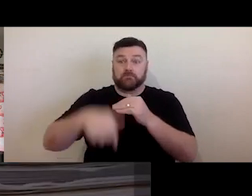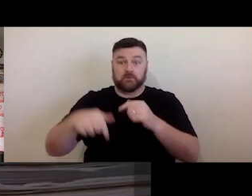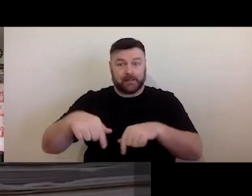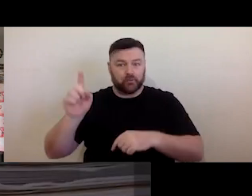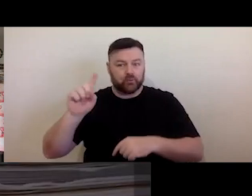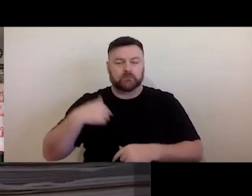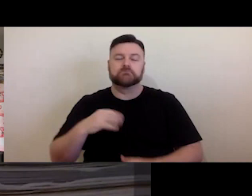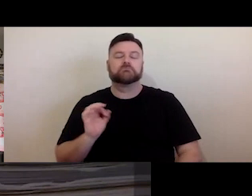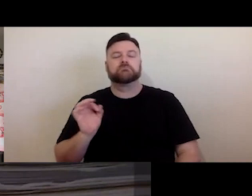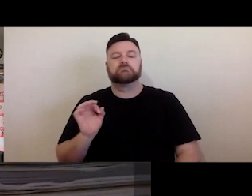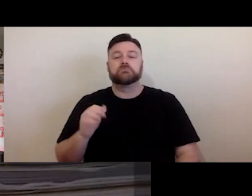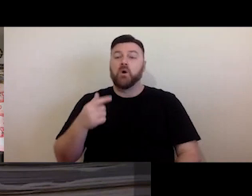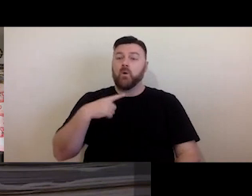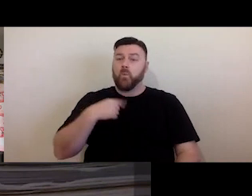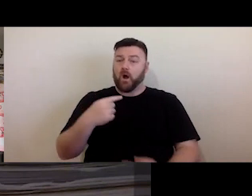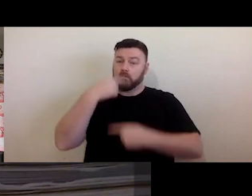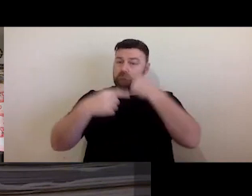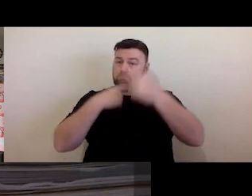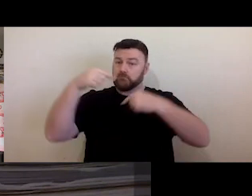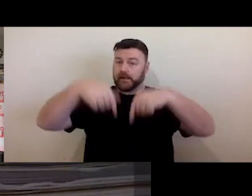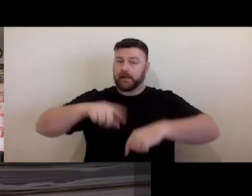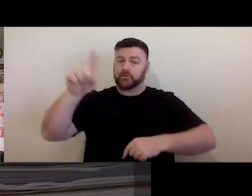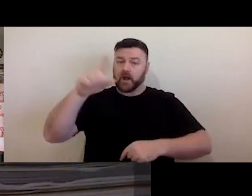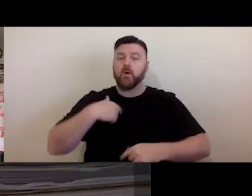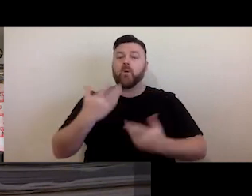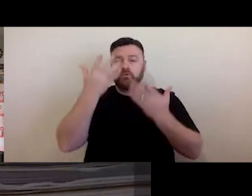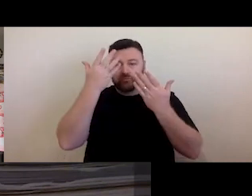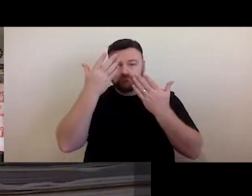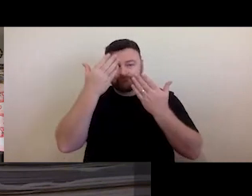today's webinar is to provide more information about copyright licensing.